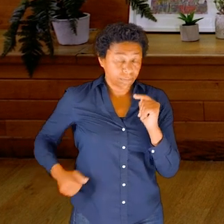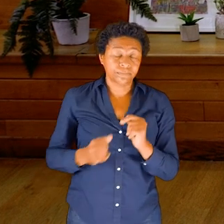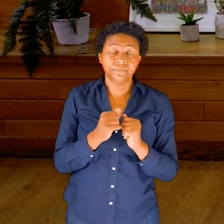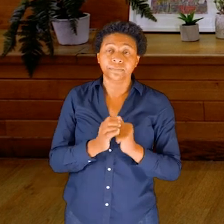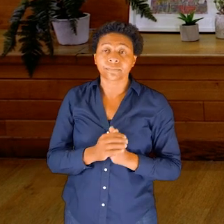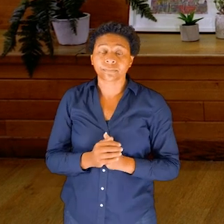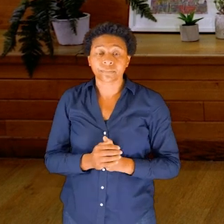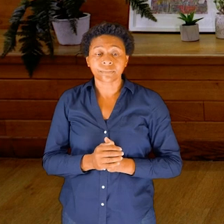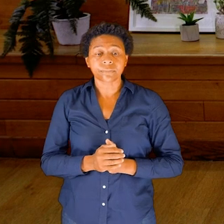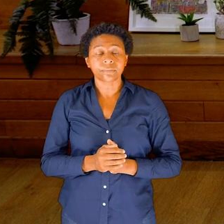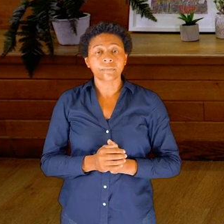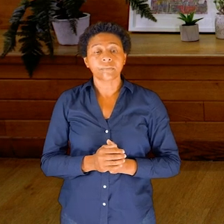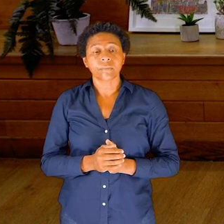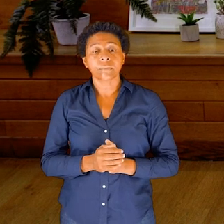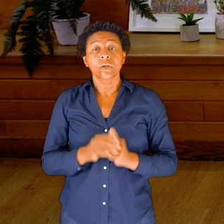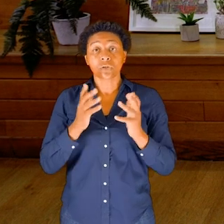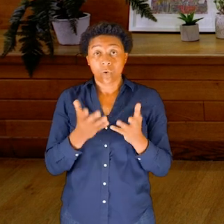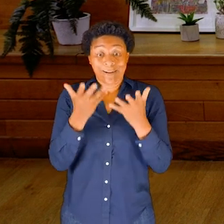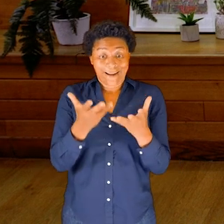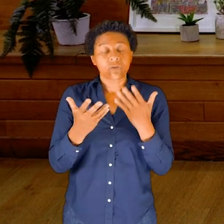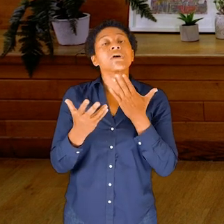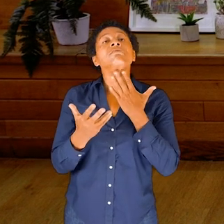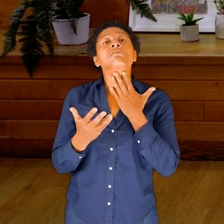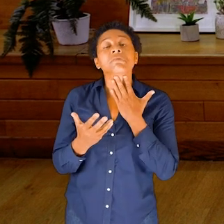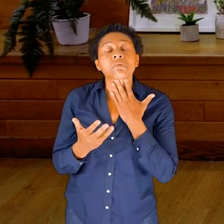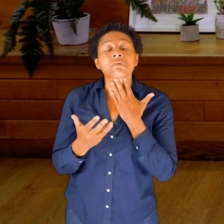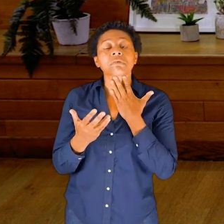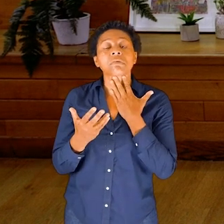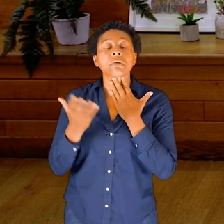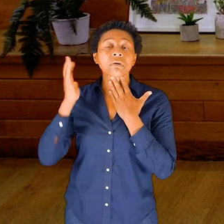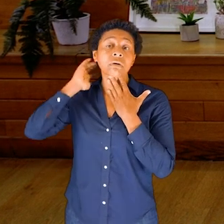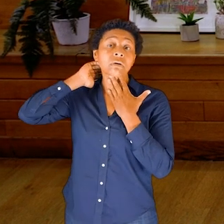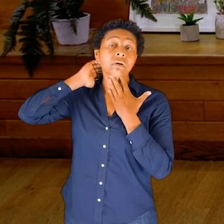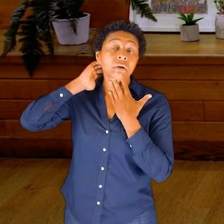Now, between—if you have your hands—your fingers at the back of your neck and